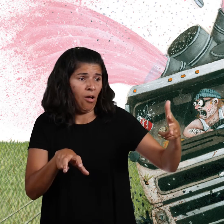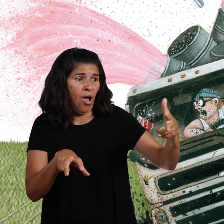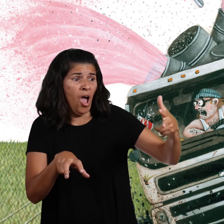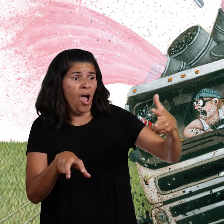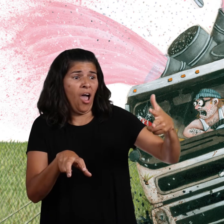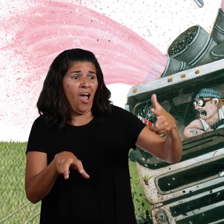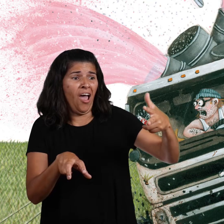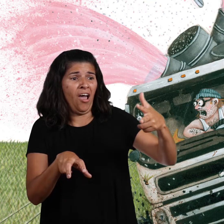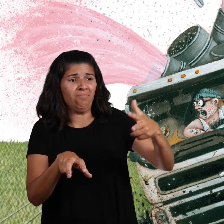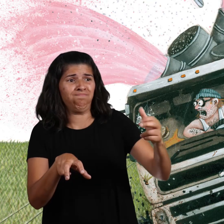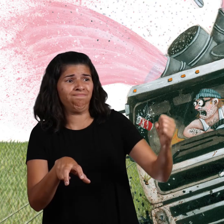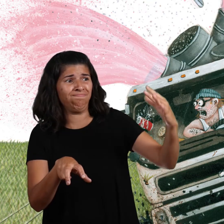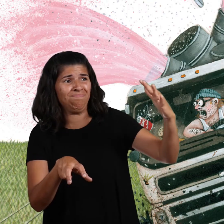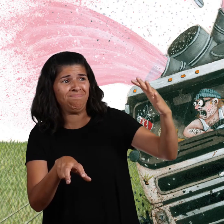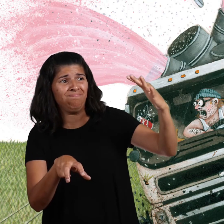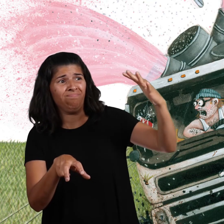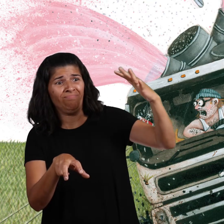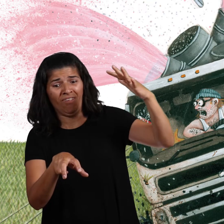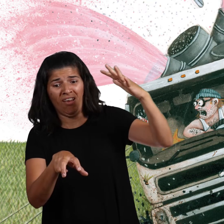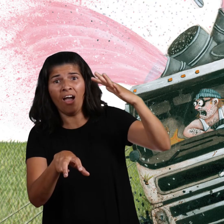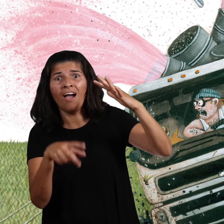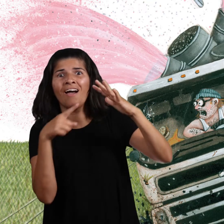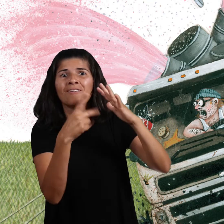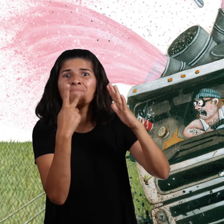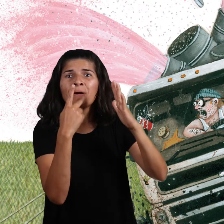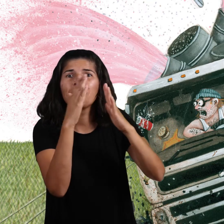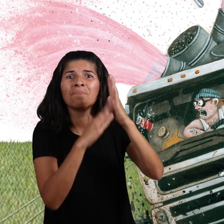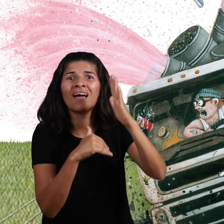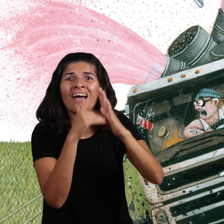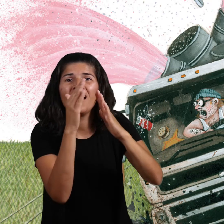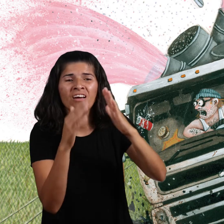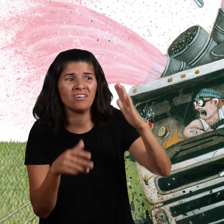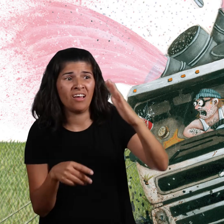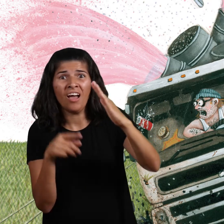As Thelma watched the swerving truck, it very nearly hit her.